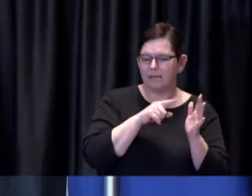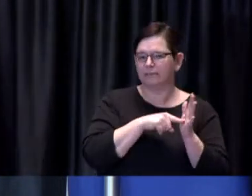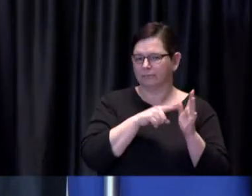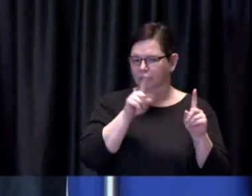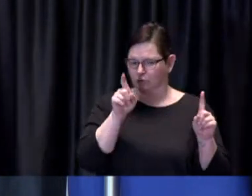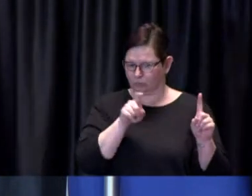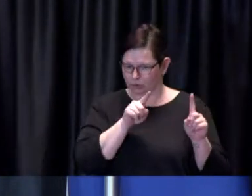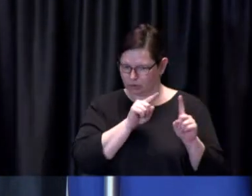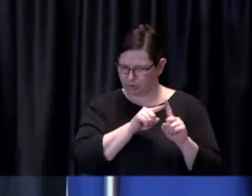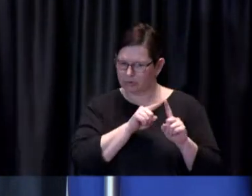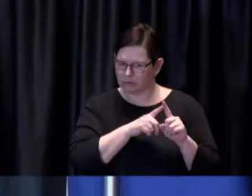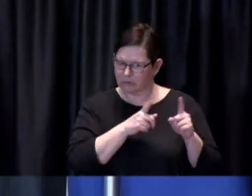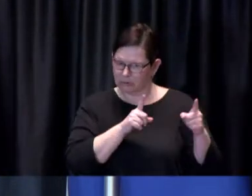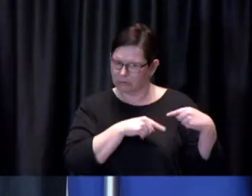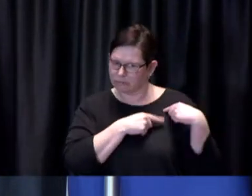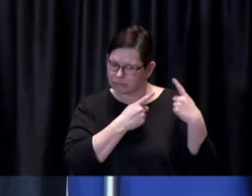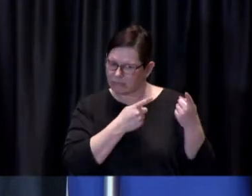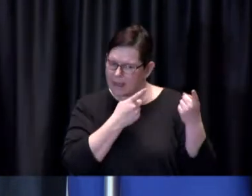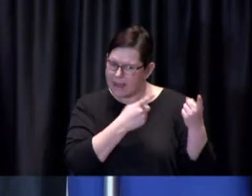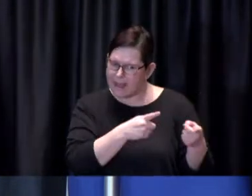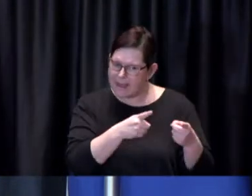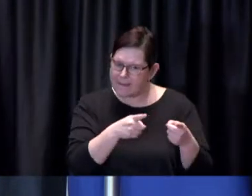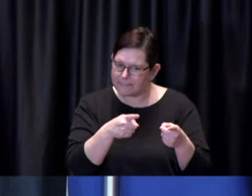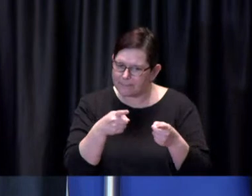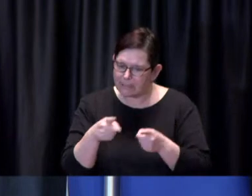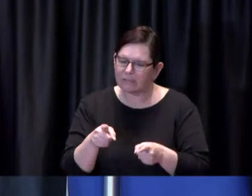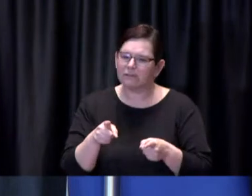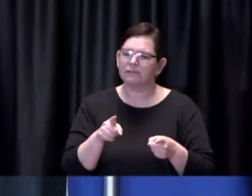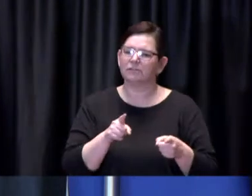throughout the pandemic in terms of positive cases.